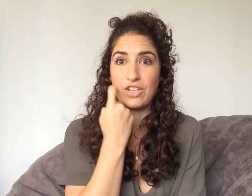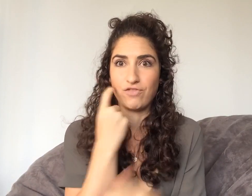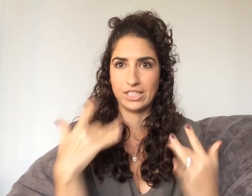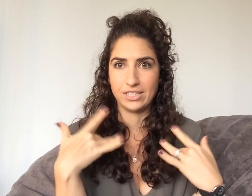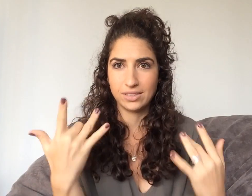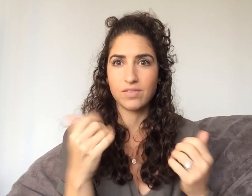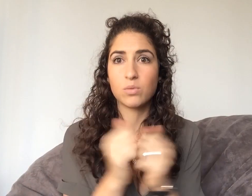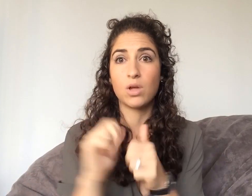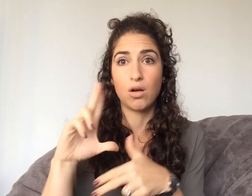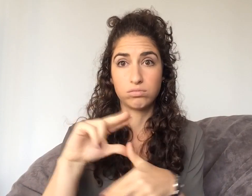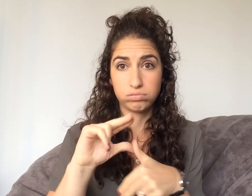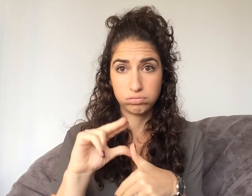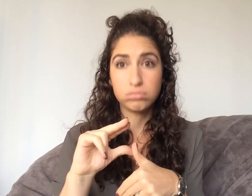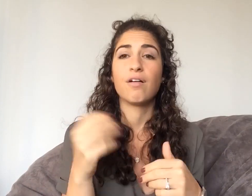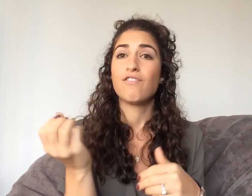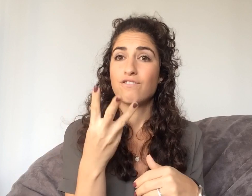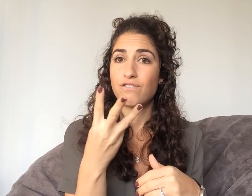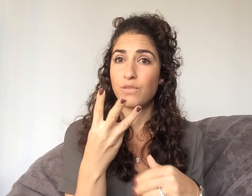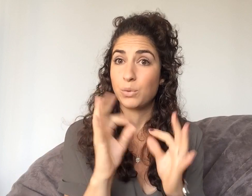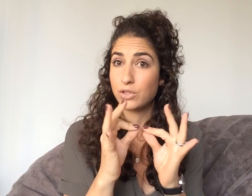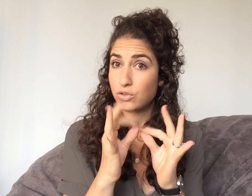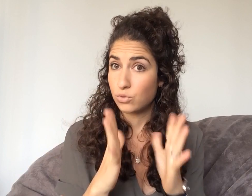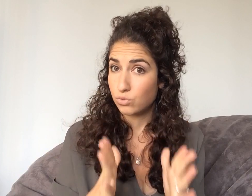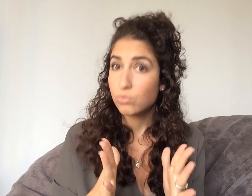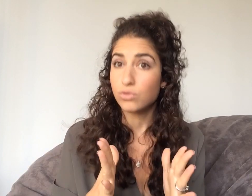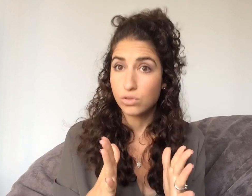discussed recent events with the hurricane where there were a few